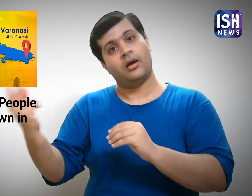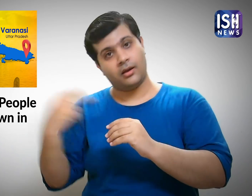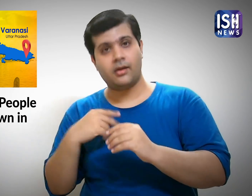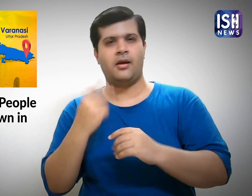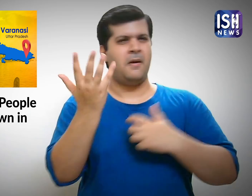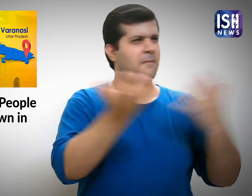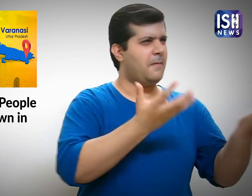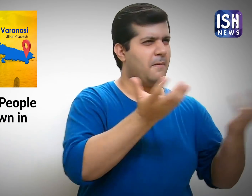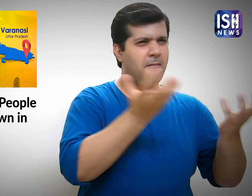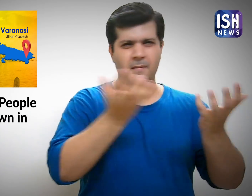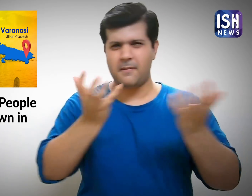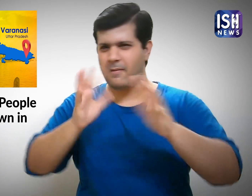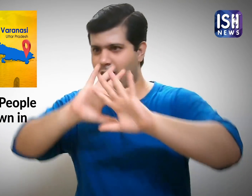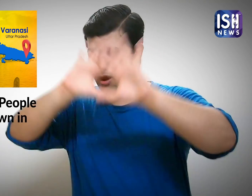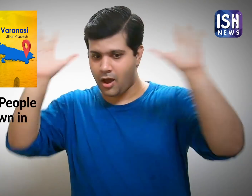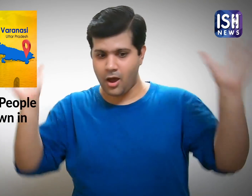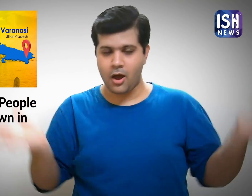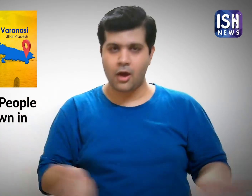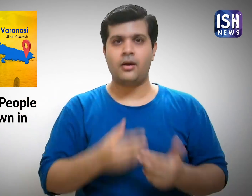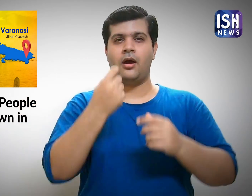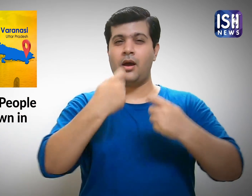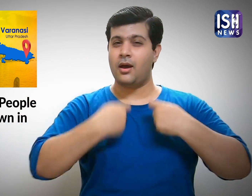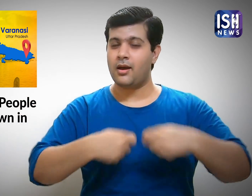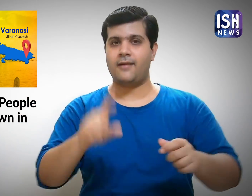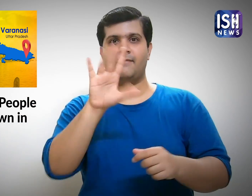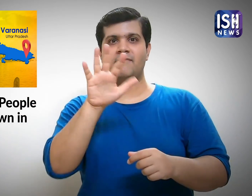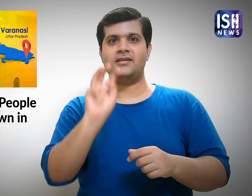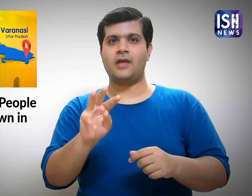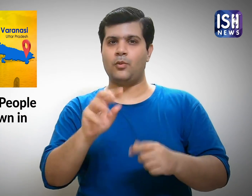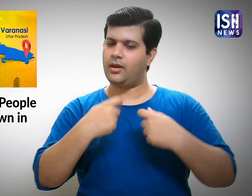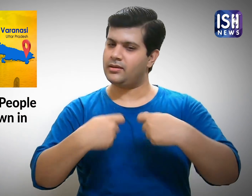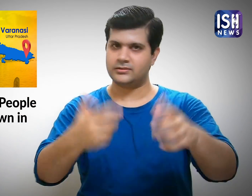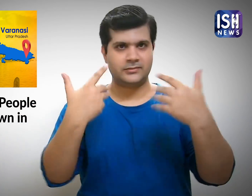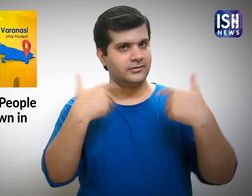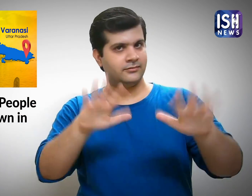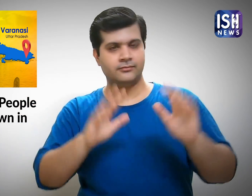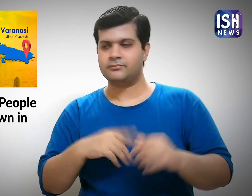They then used the Rs 15,000 to make all the purchases.